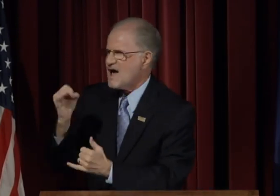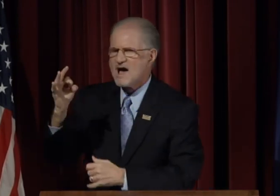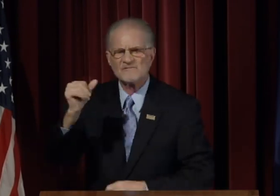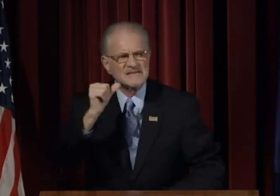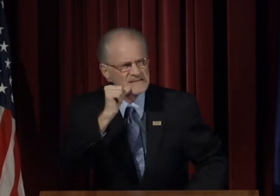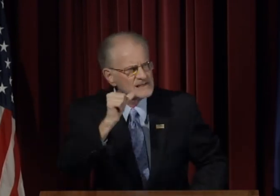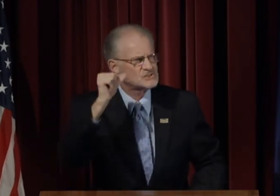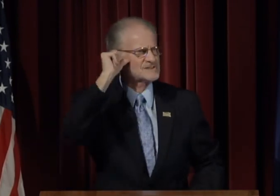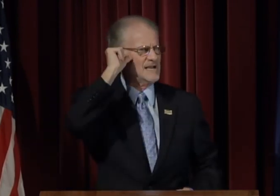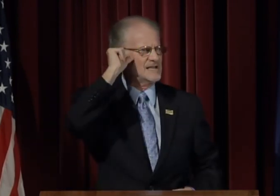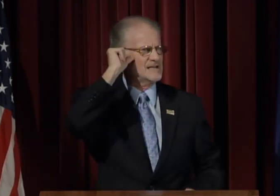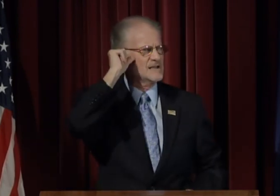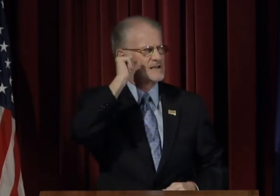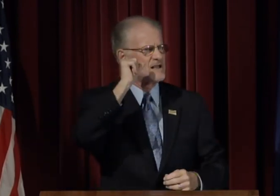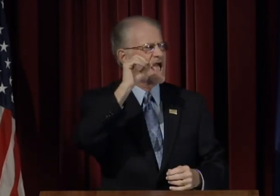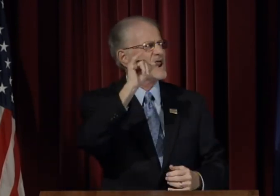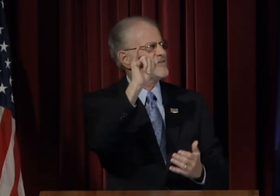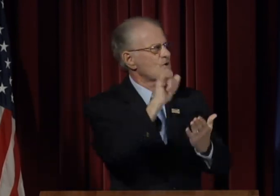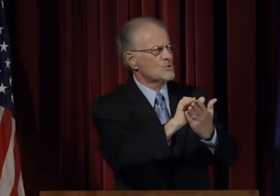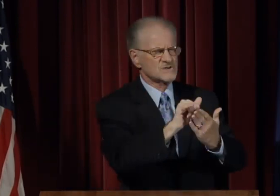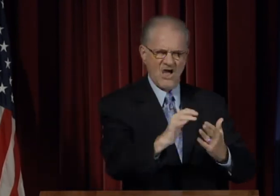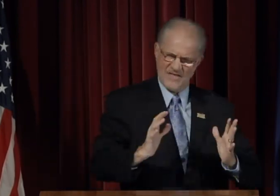and those are fine images.